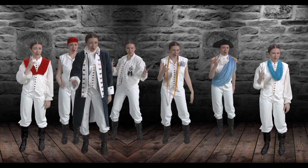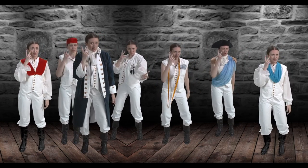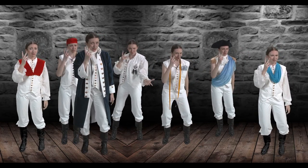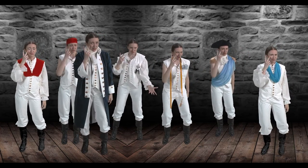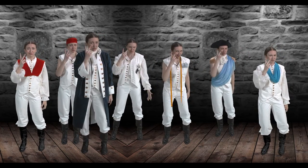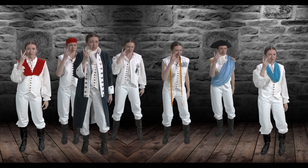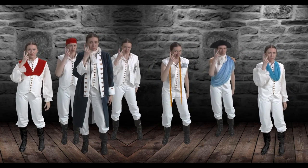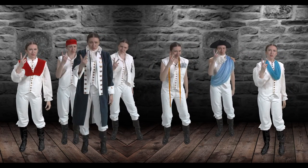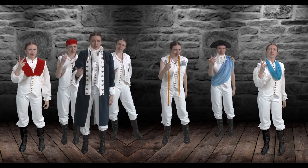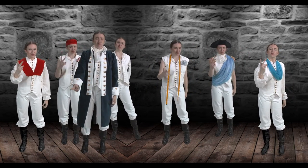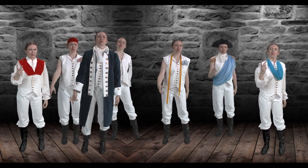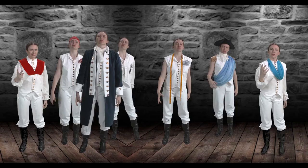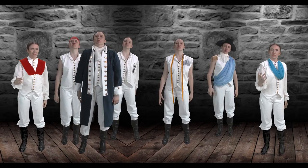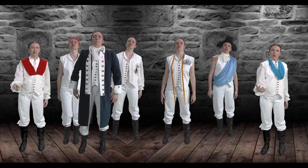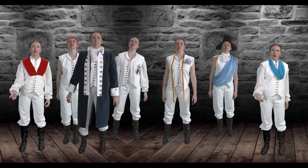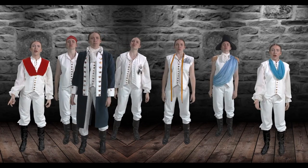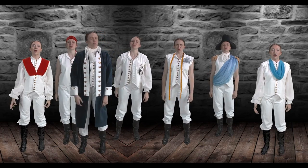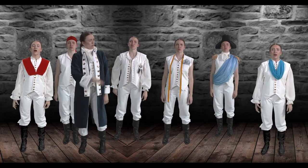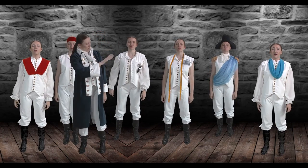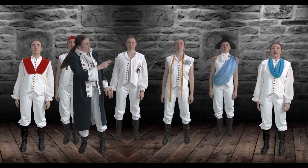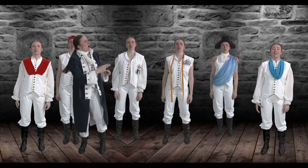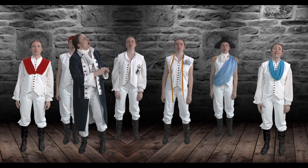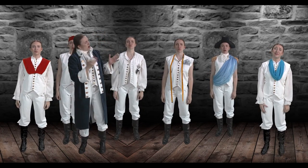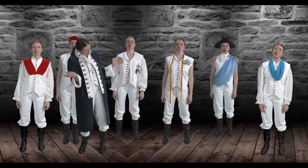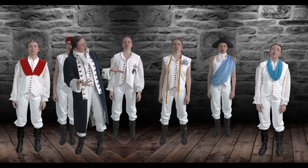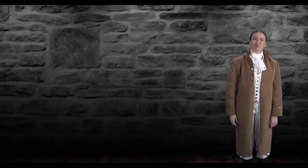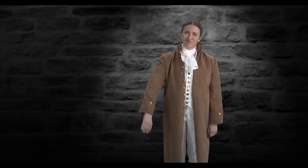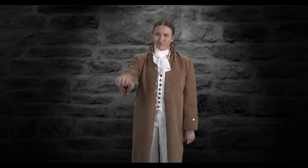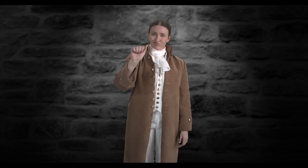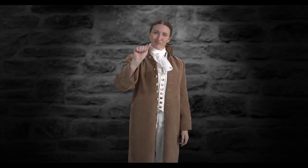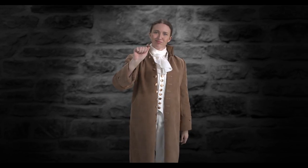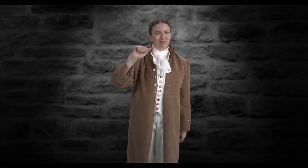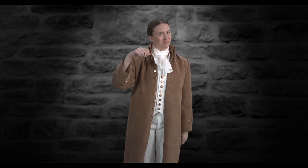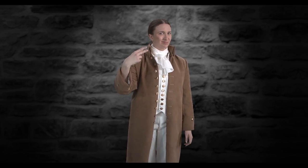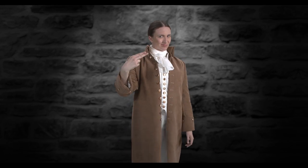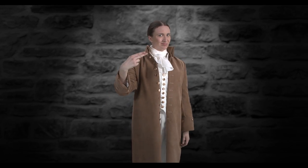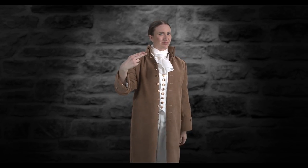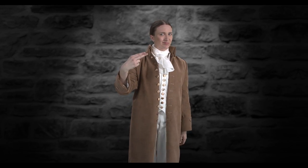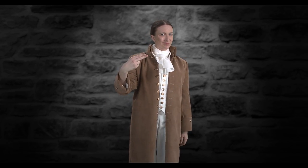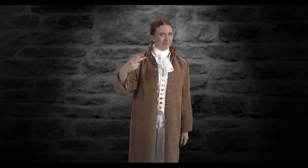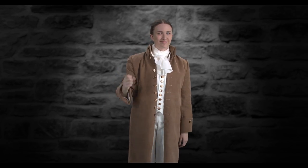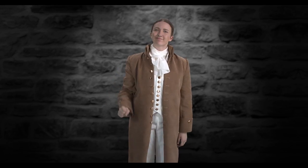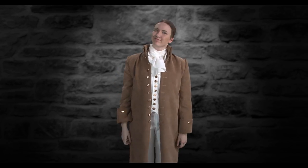But just you wait What's your name man? Alexander Hamilton!